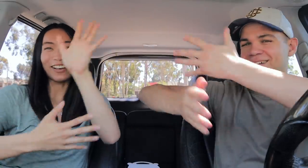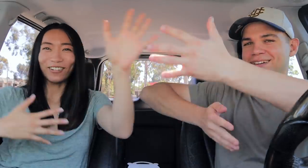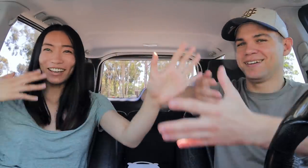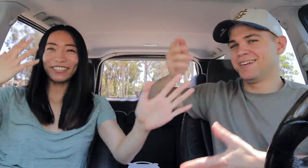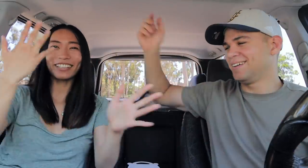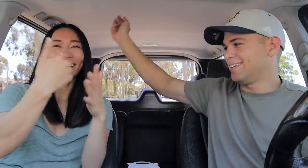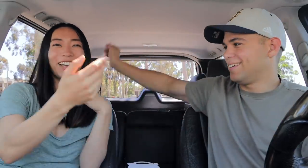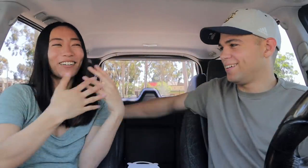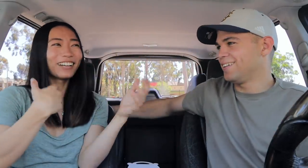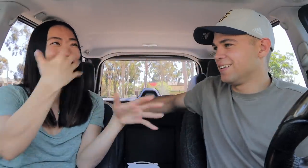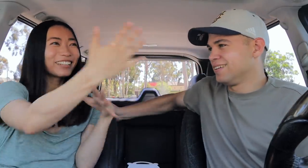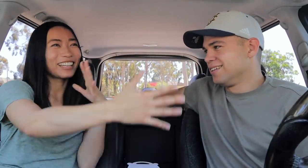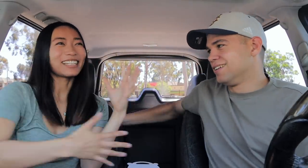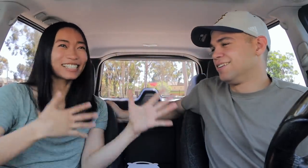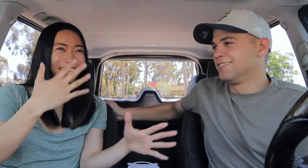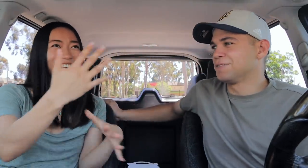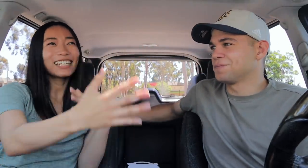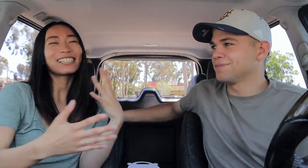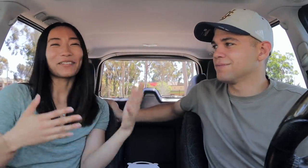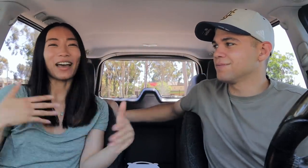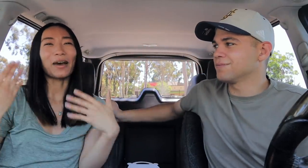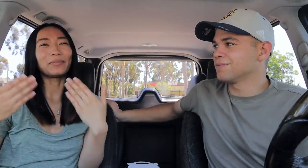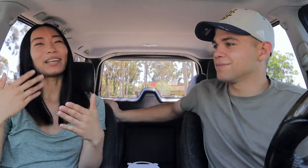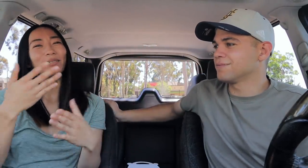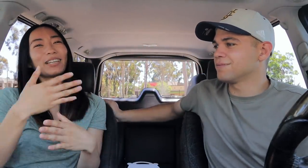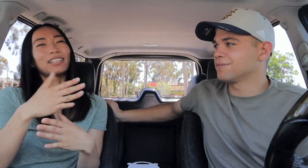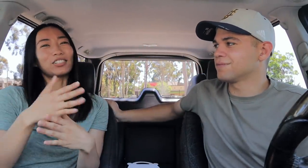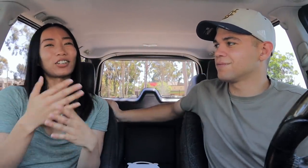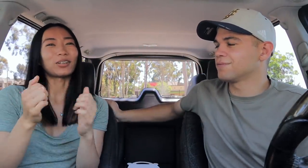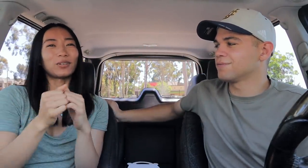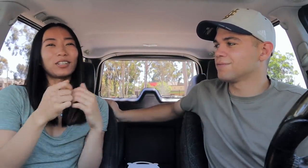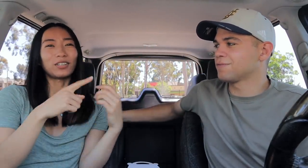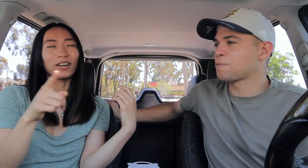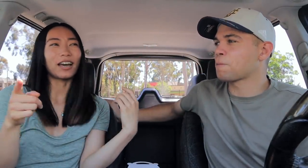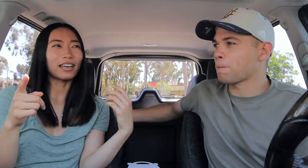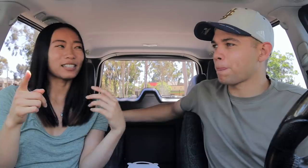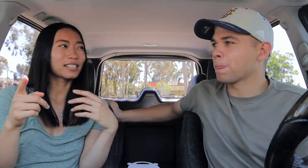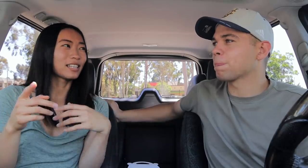Whatever whatever. This is. I'm happy that we get to share it with you guys